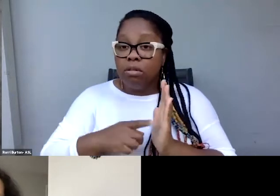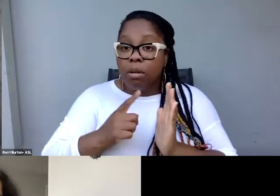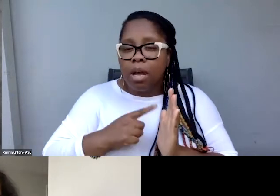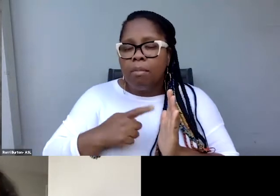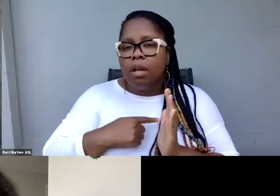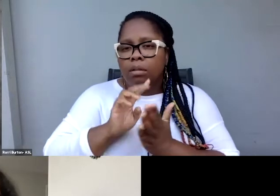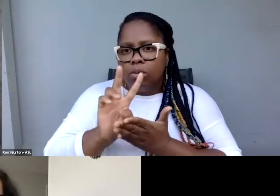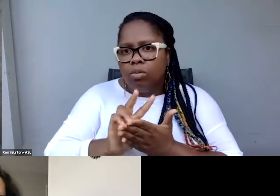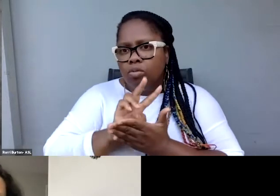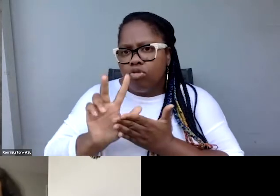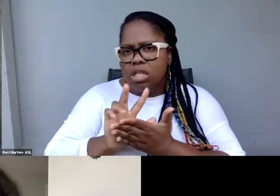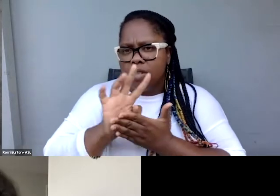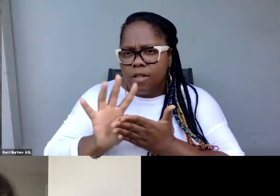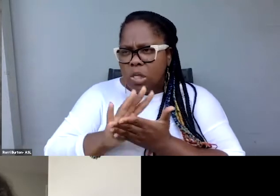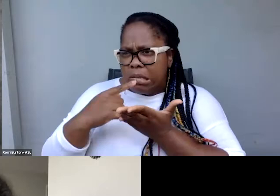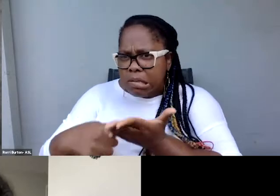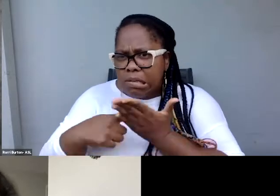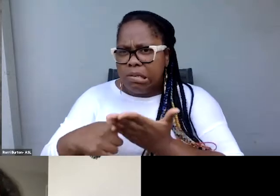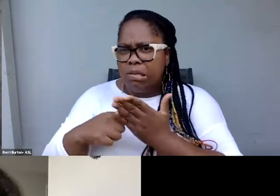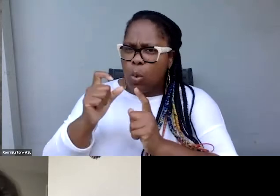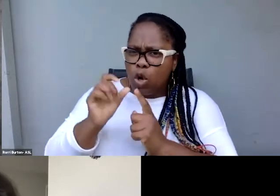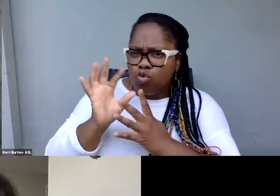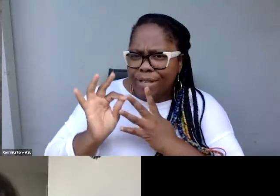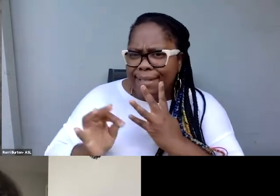discussing the different word choices, and timing, and-